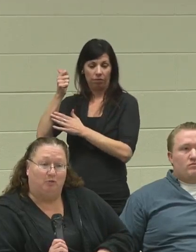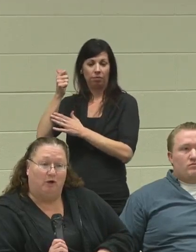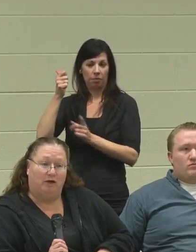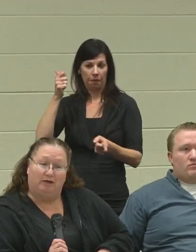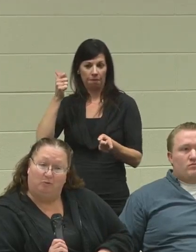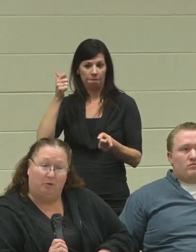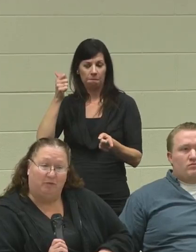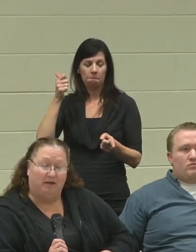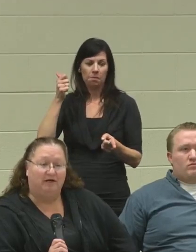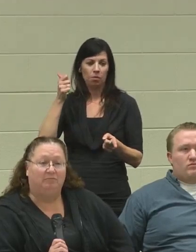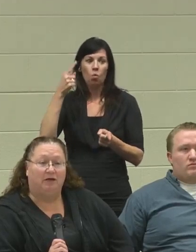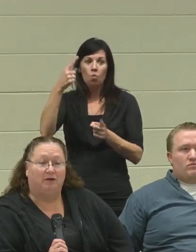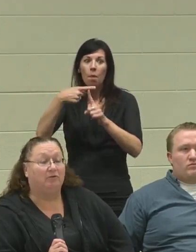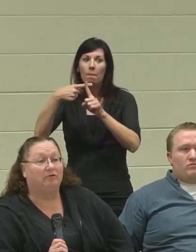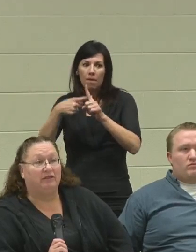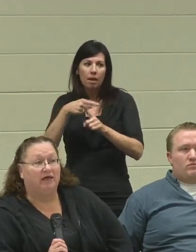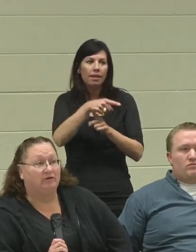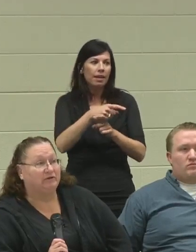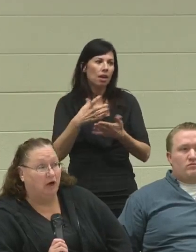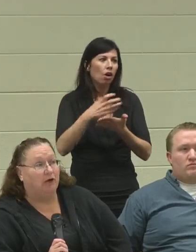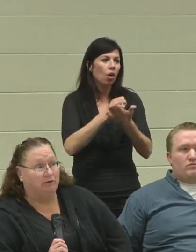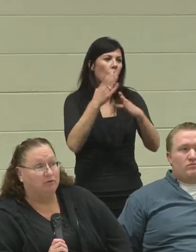in one month, he made over $3,000